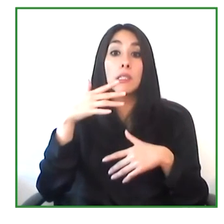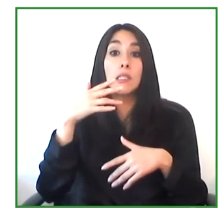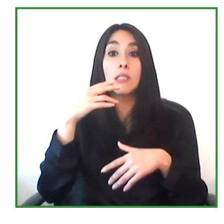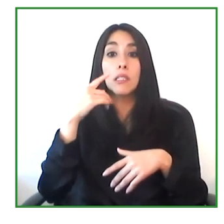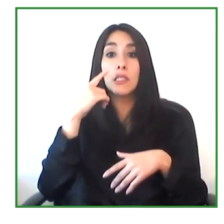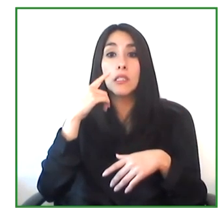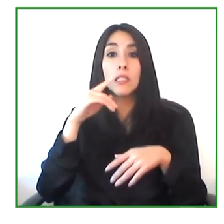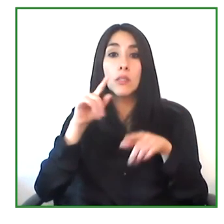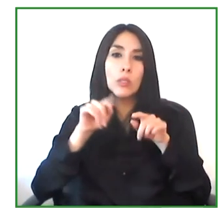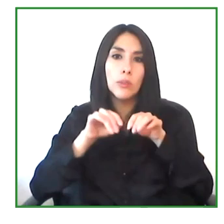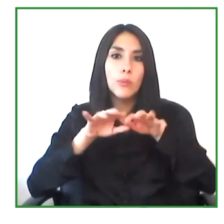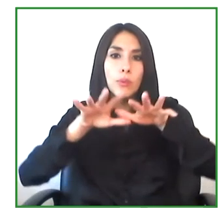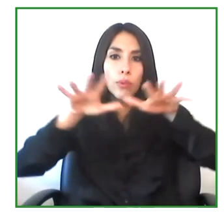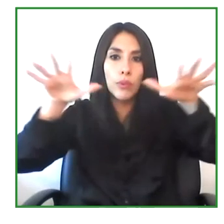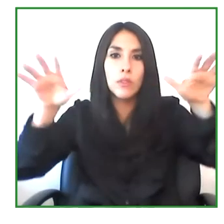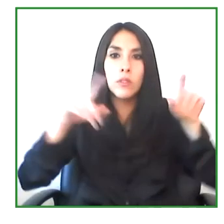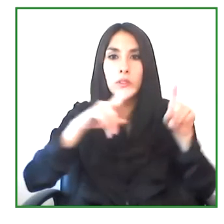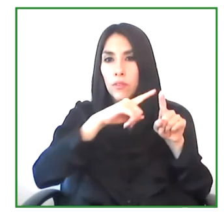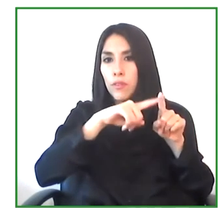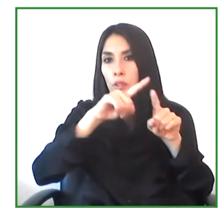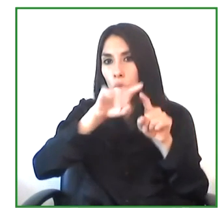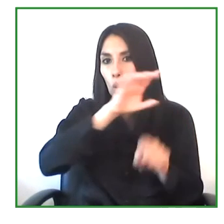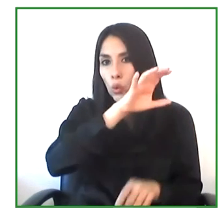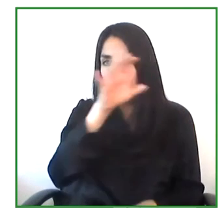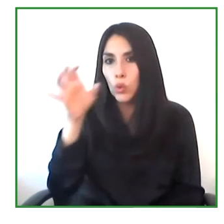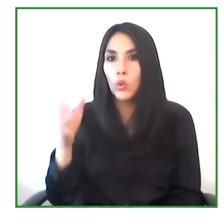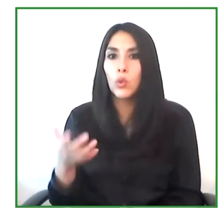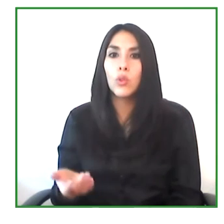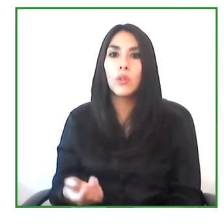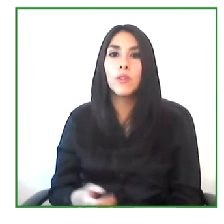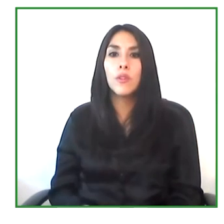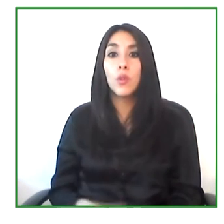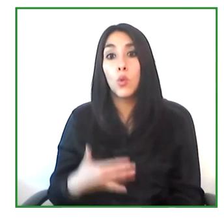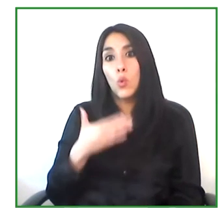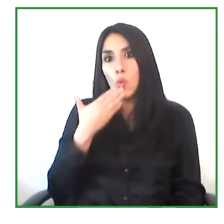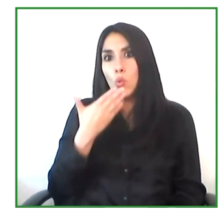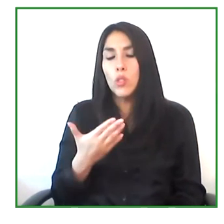in other countries.